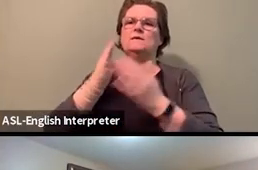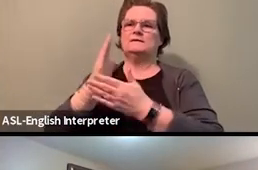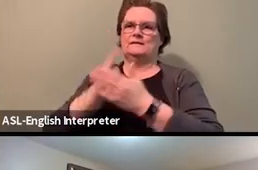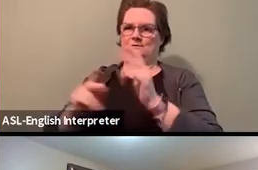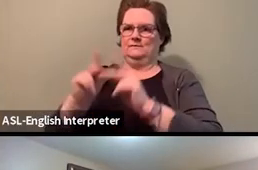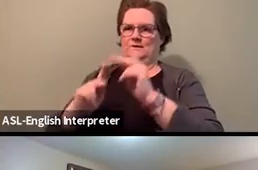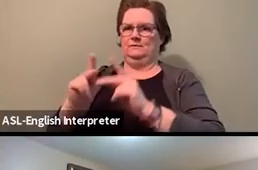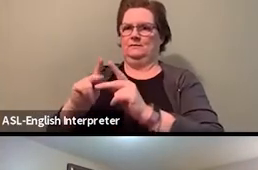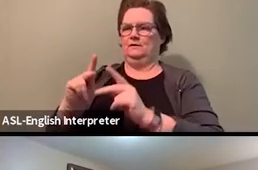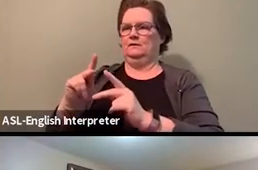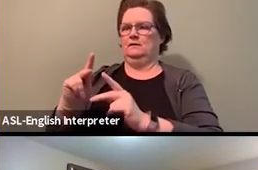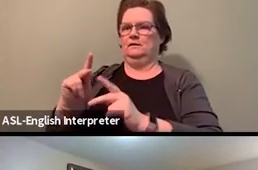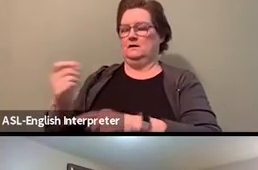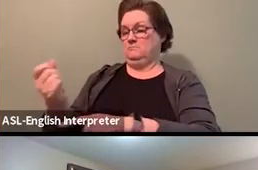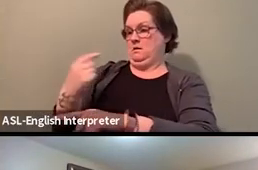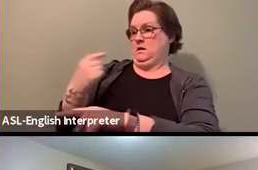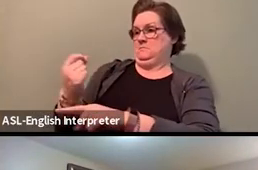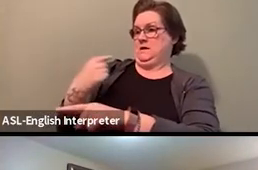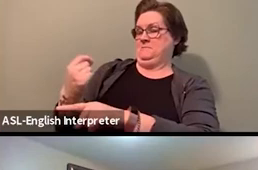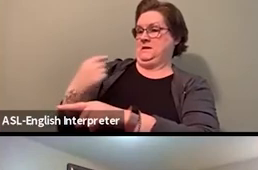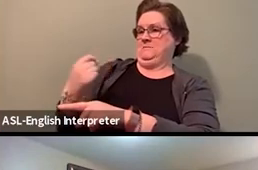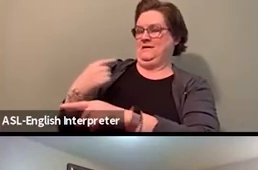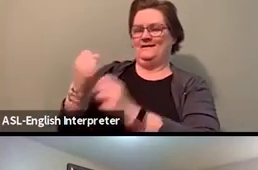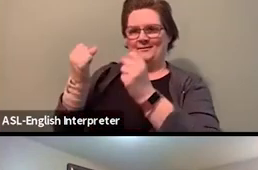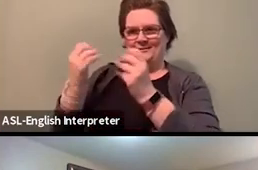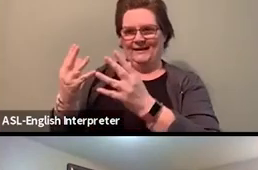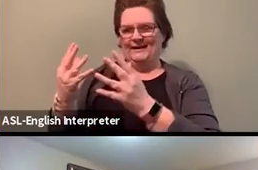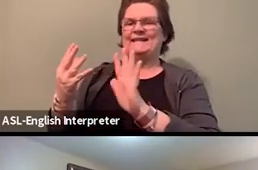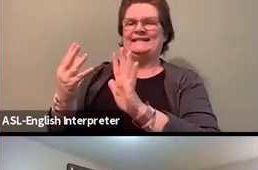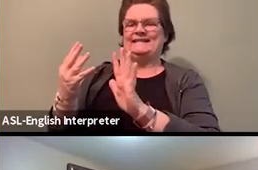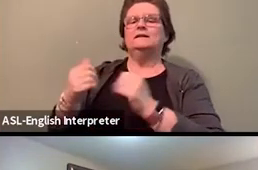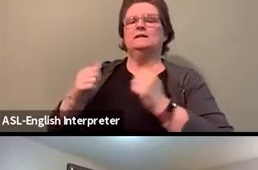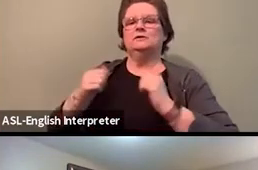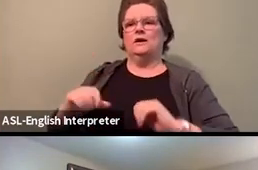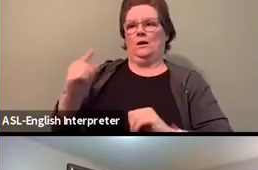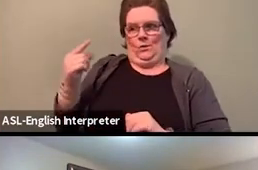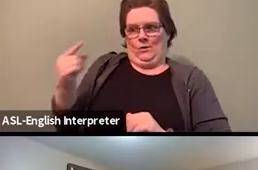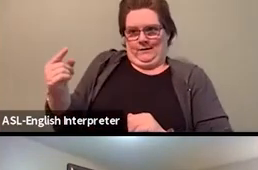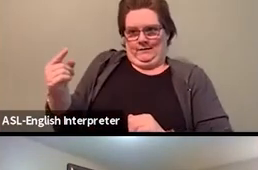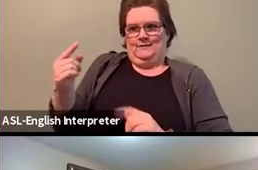So we were gonna try to take at least one, but no guarantees, apologies in advance.